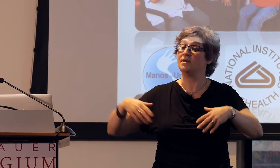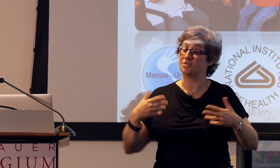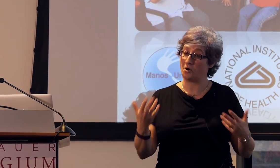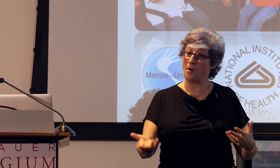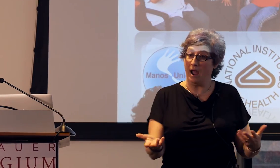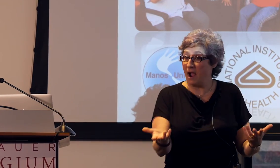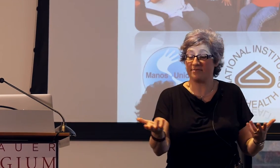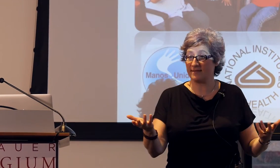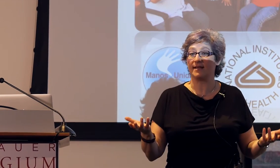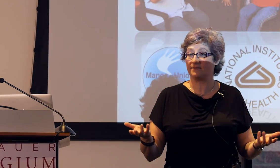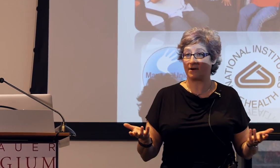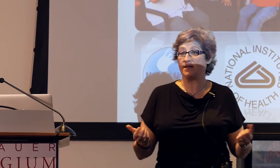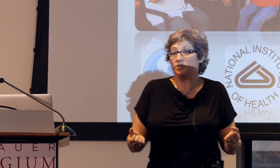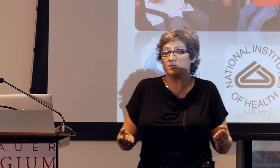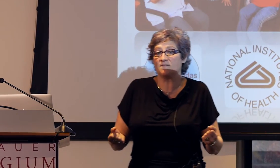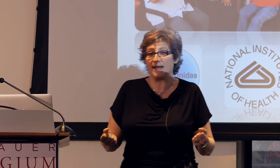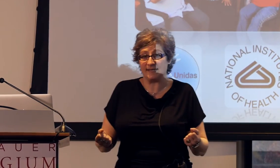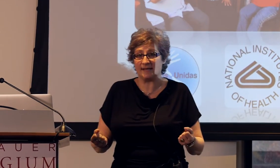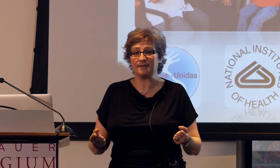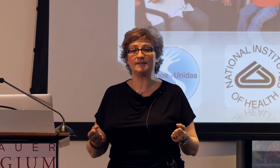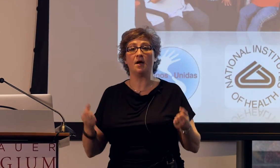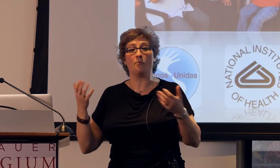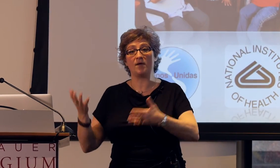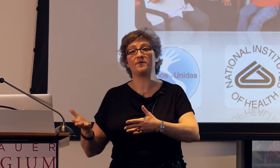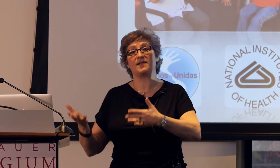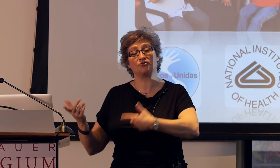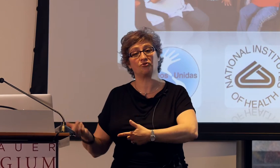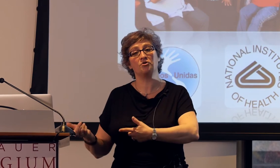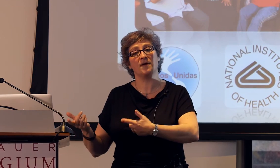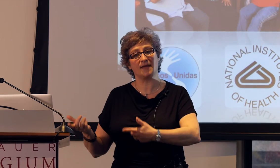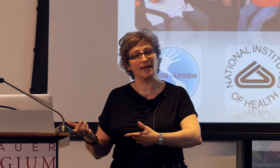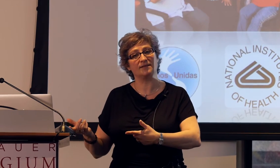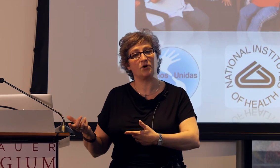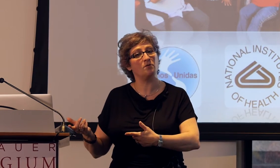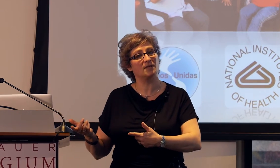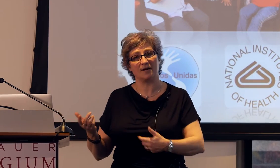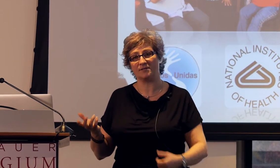So I think that's a very intuitive idea, whether that's true in the case of the homesigners,